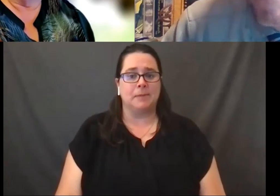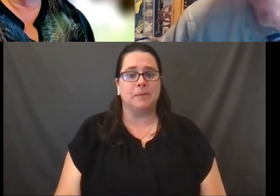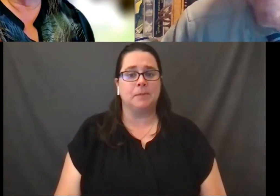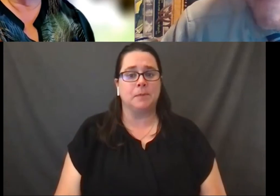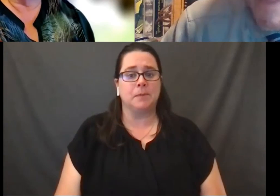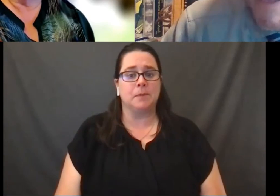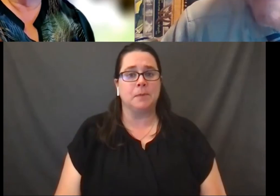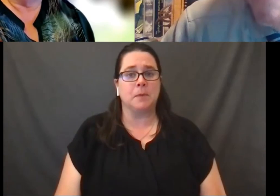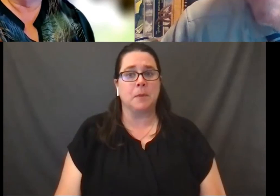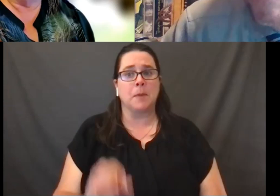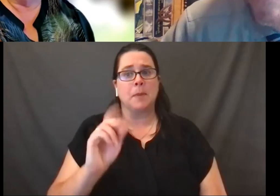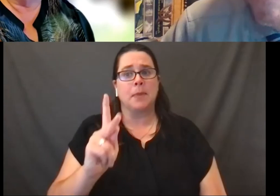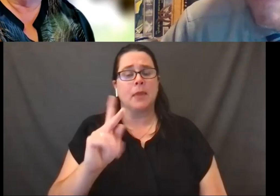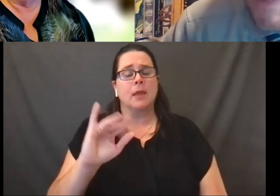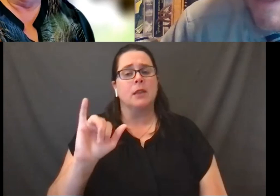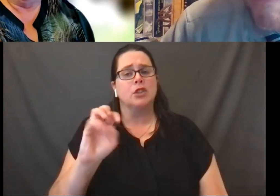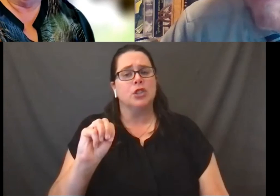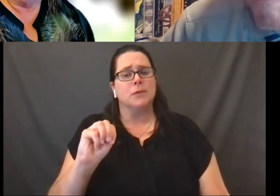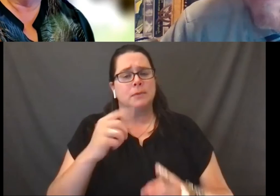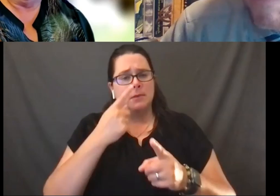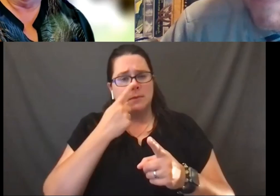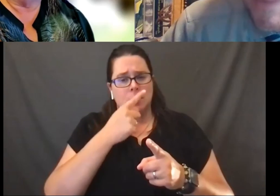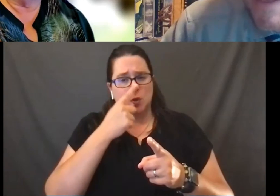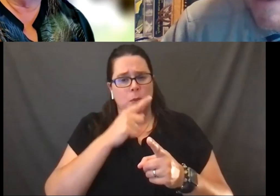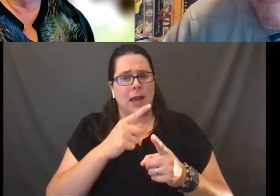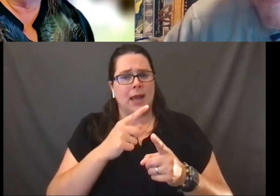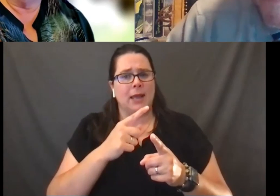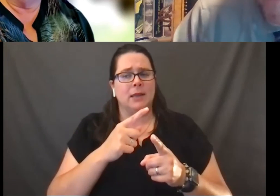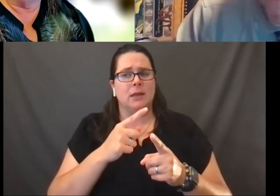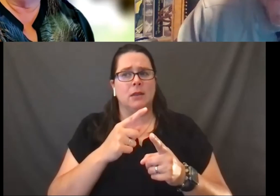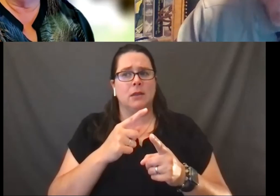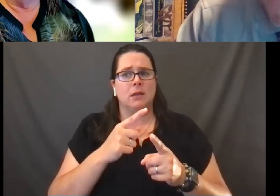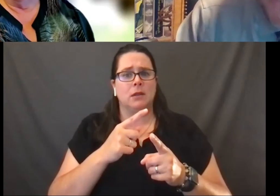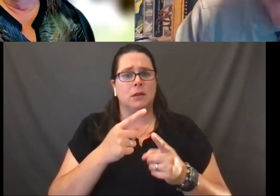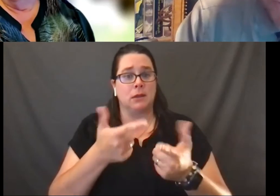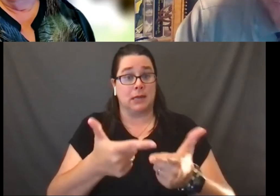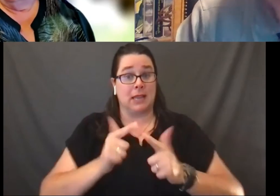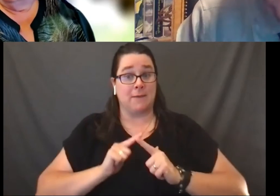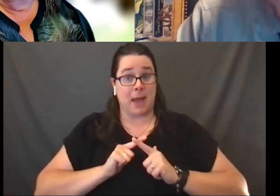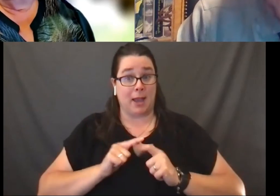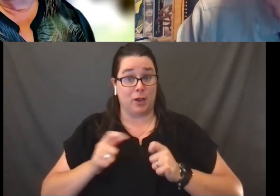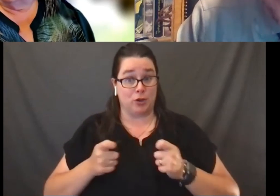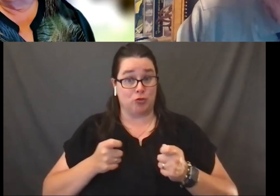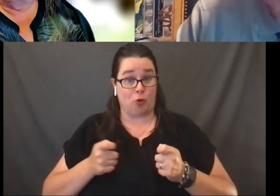Okay. Jim, would you hand back control? Yes.